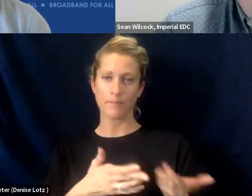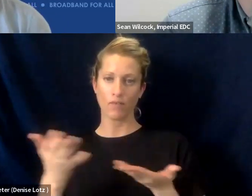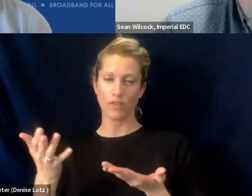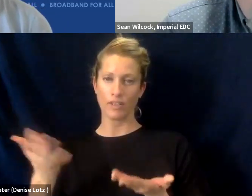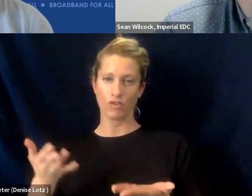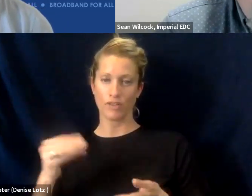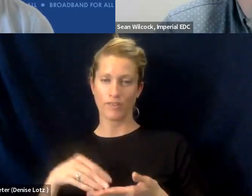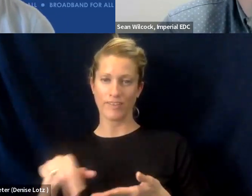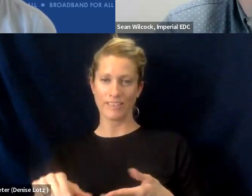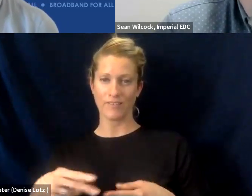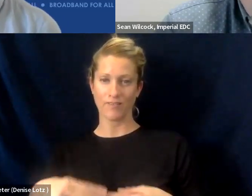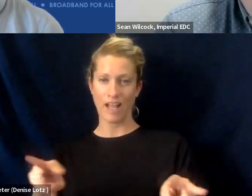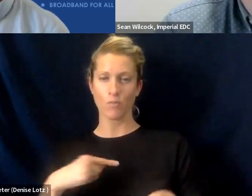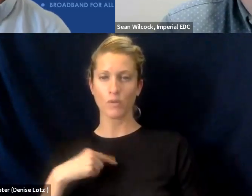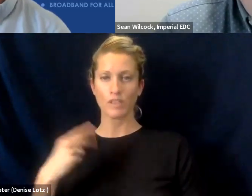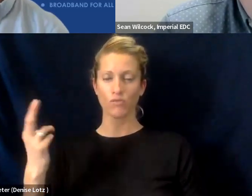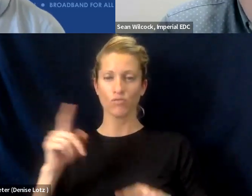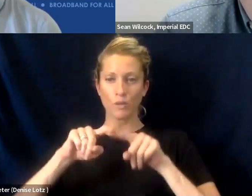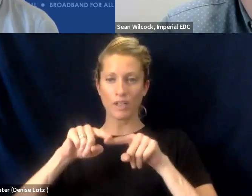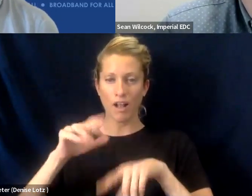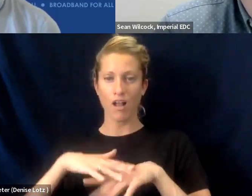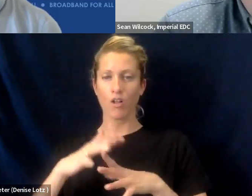So we're relying on a lot of distance learning.